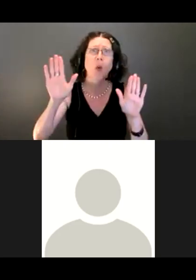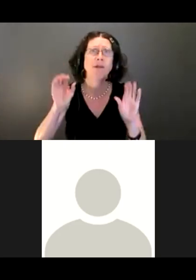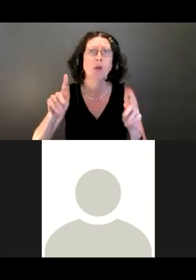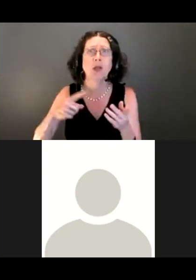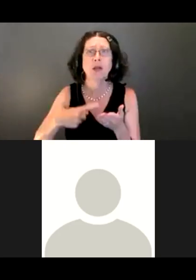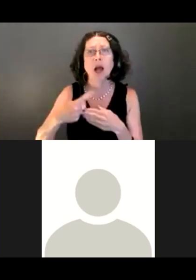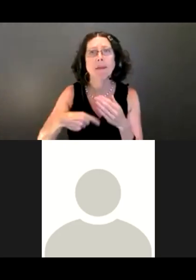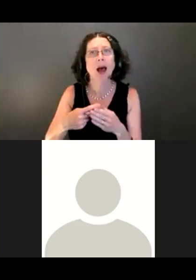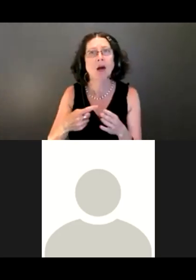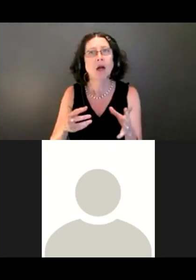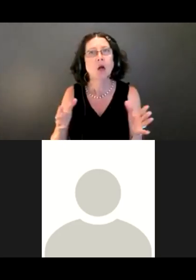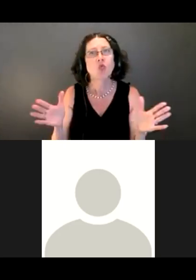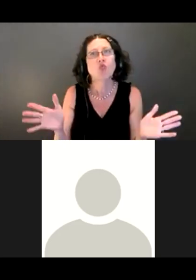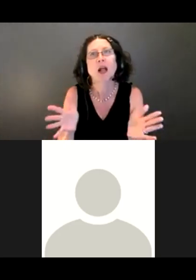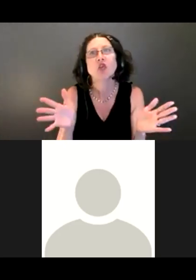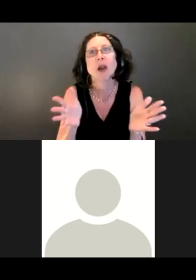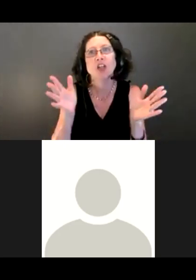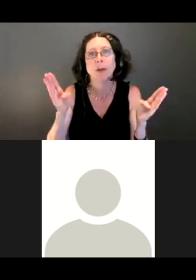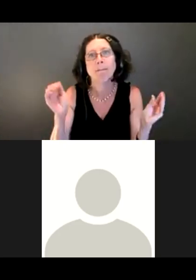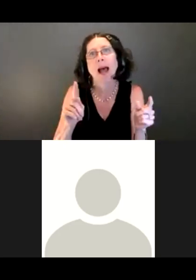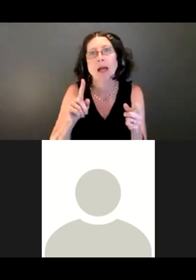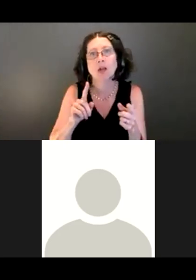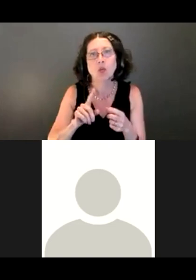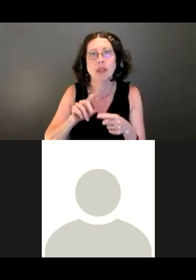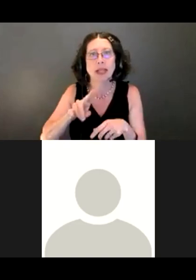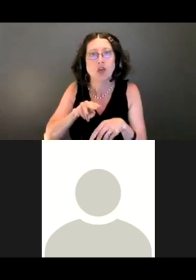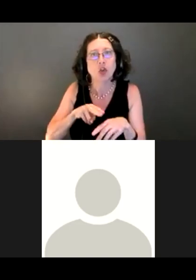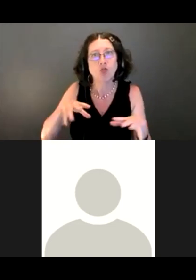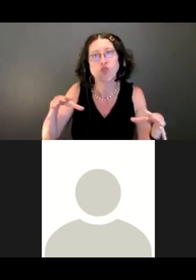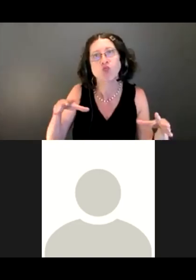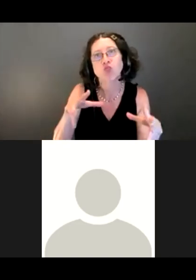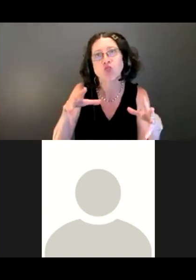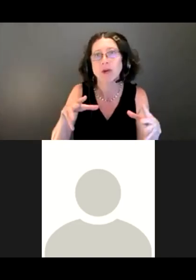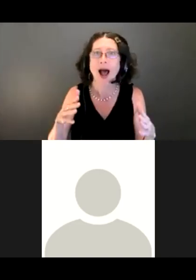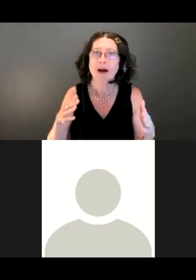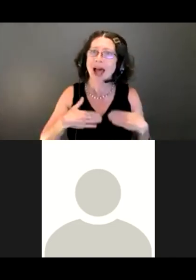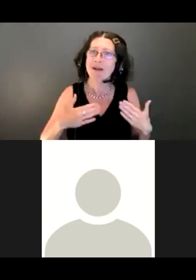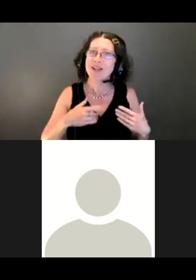So, good, I'm glad you're thinking about that. That's super helpful.